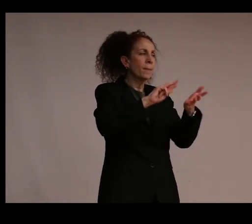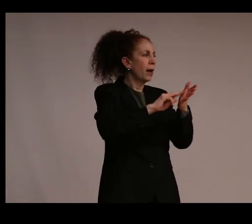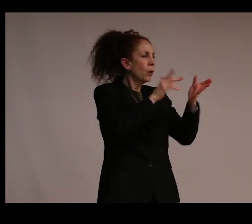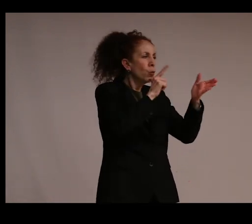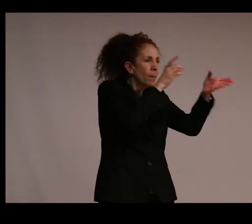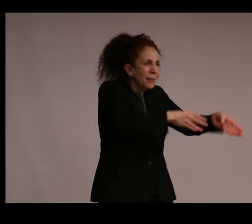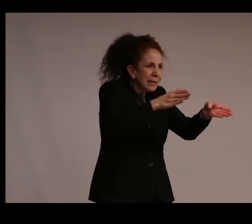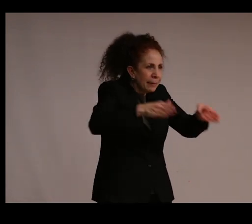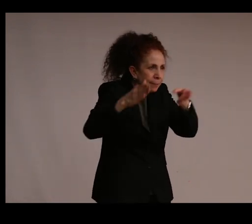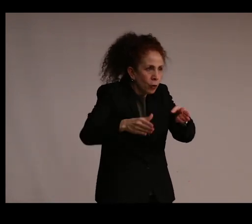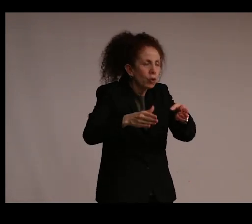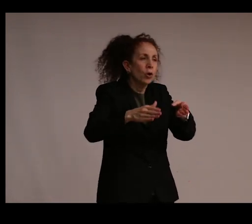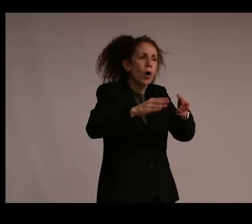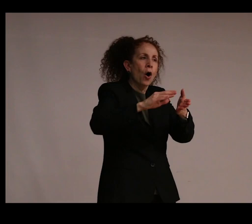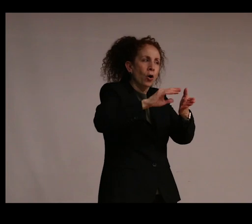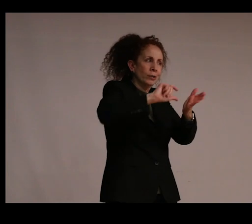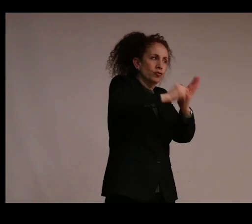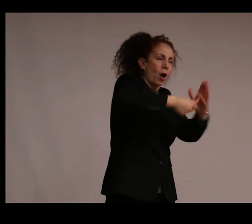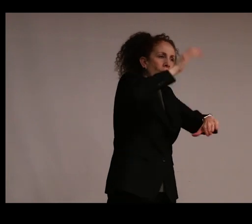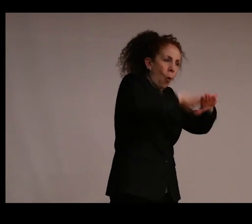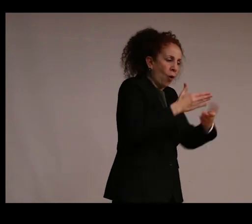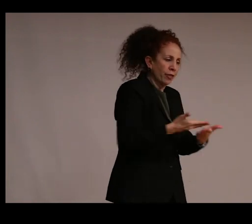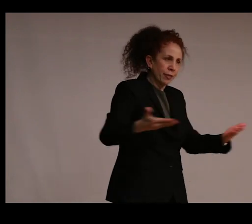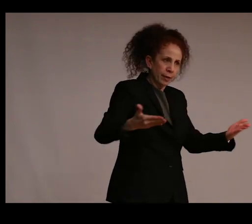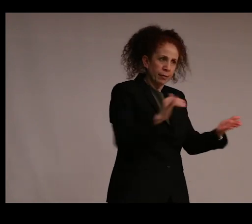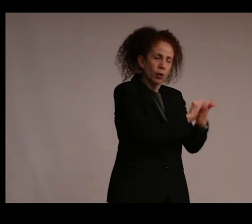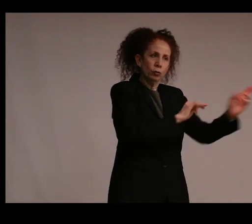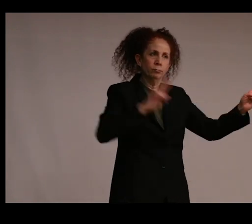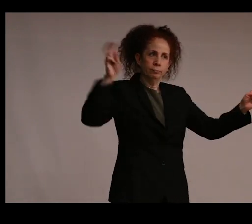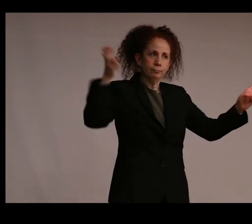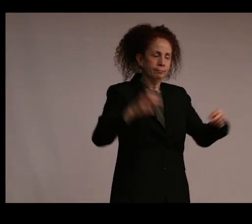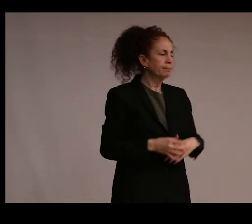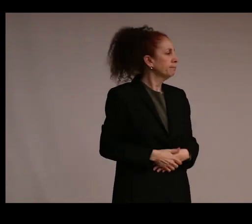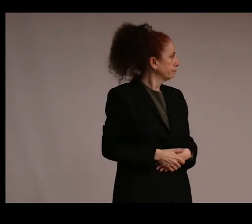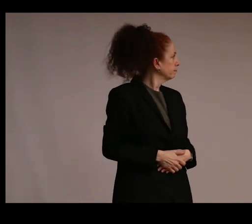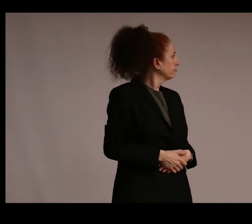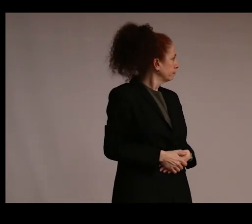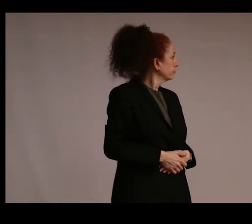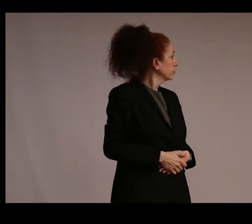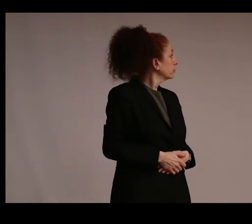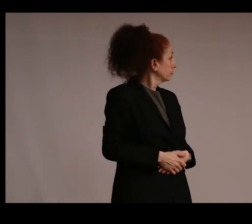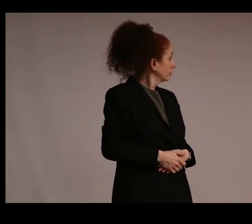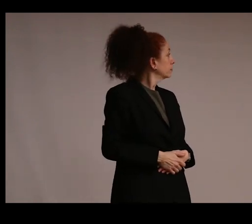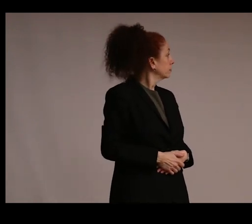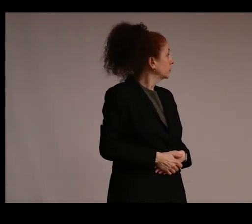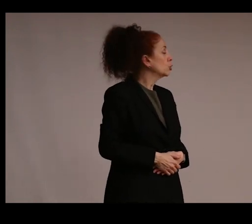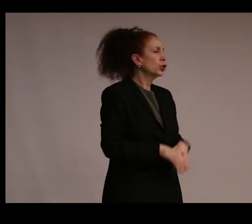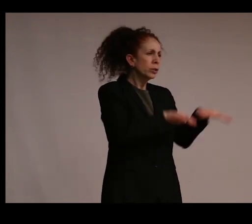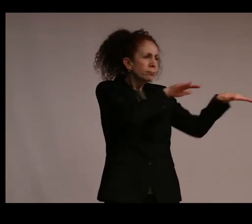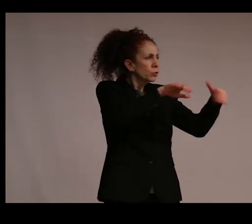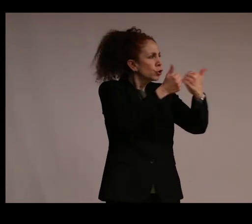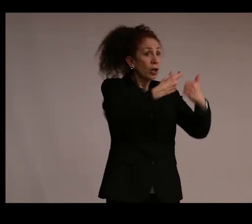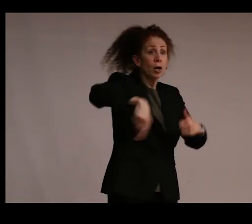lives are inscribed on them." End quote. She is renowned for challenging us to think about what our relationship